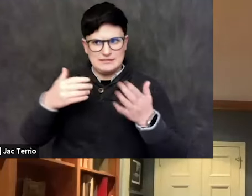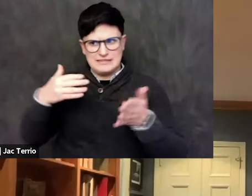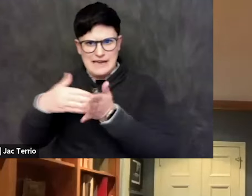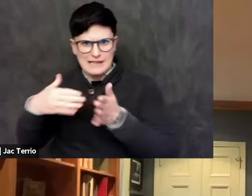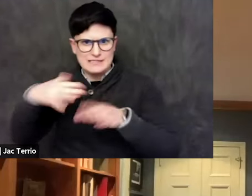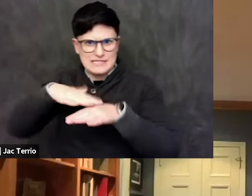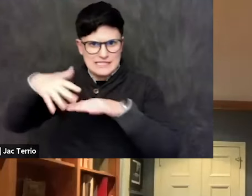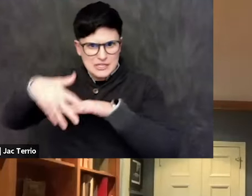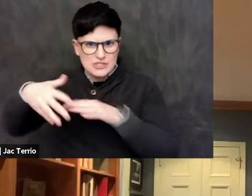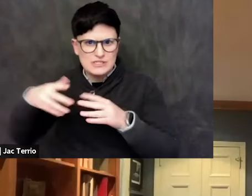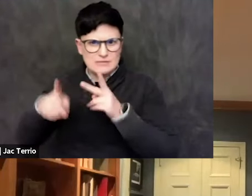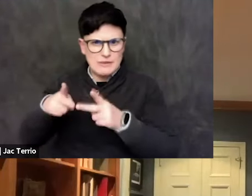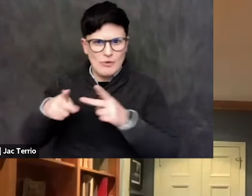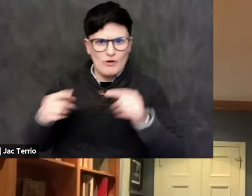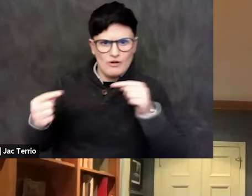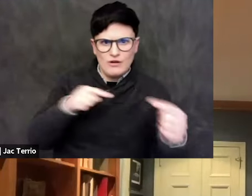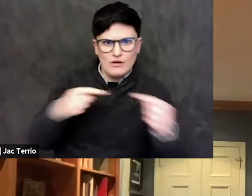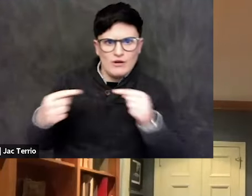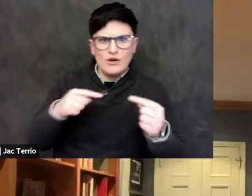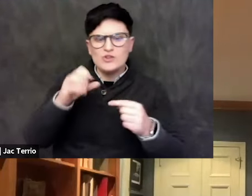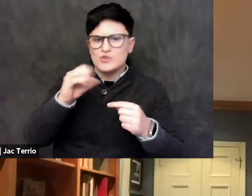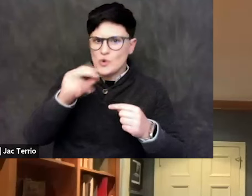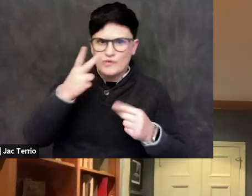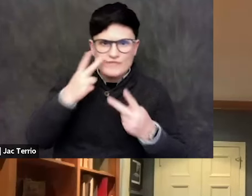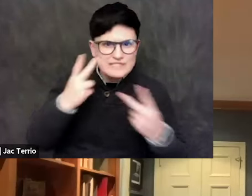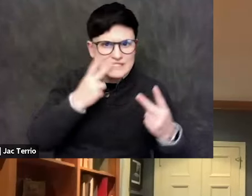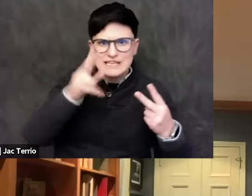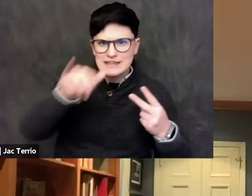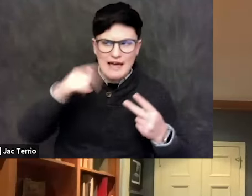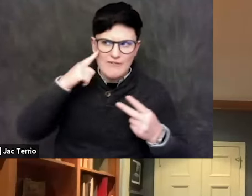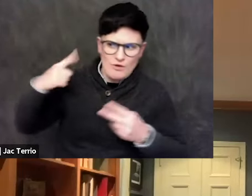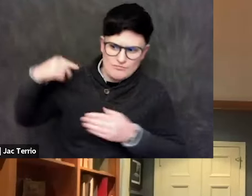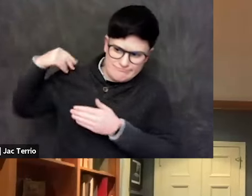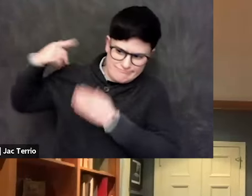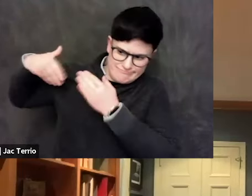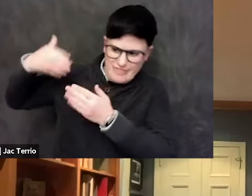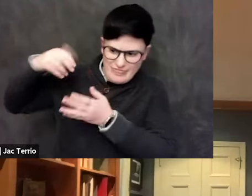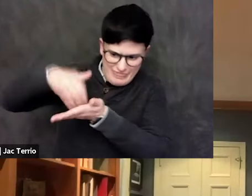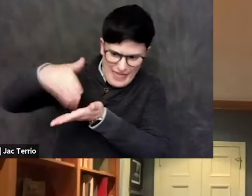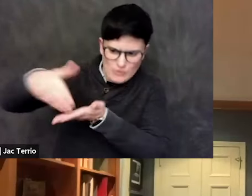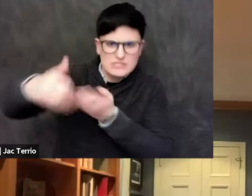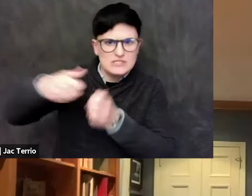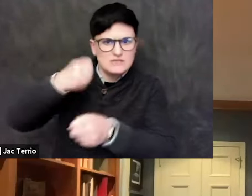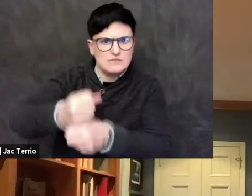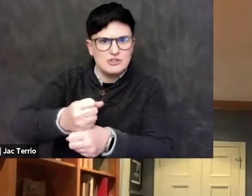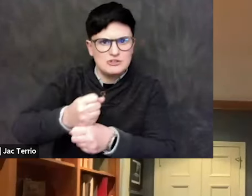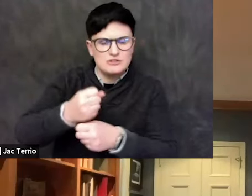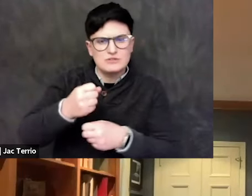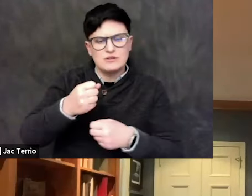and religion for thousands of years of settler colonialists. Name me another place where you name cities,